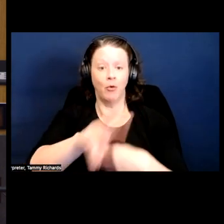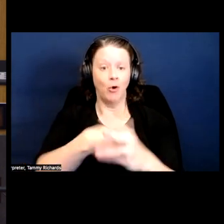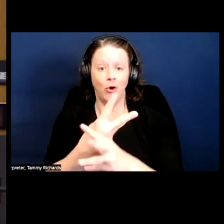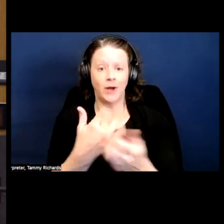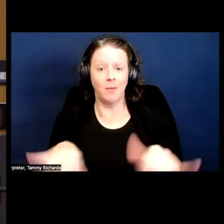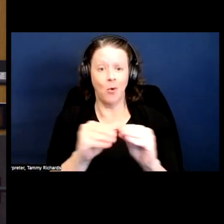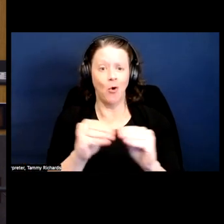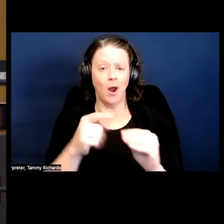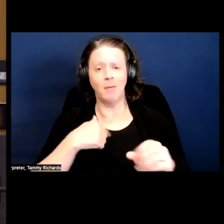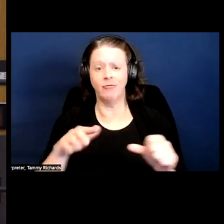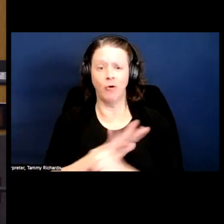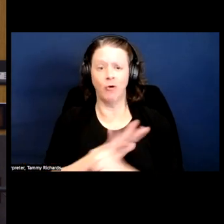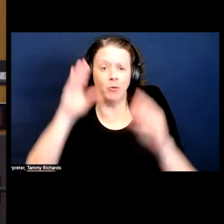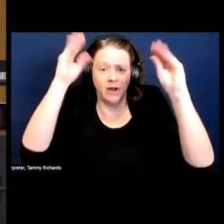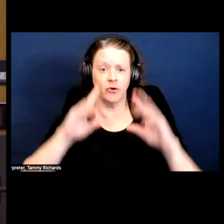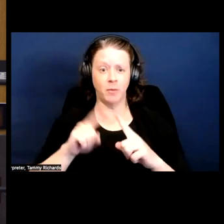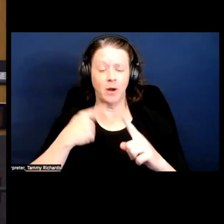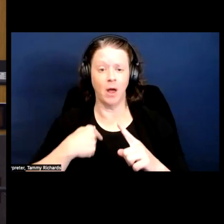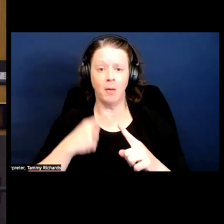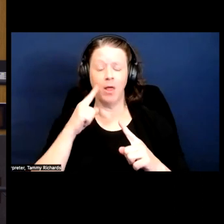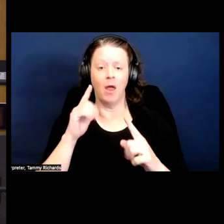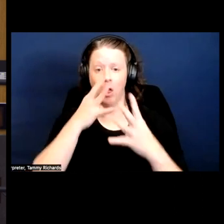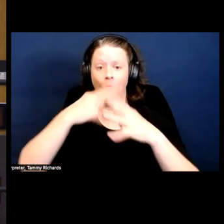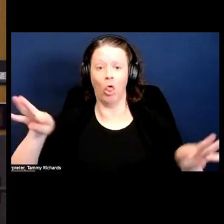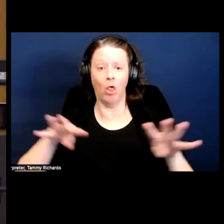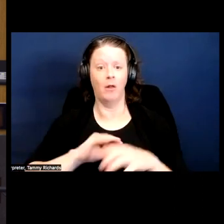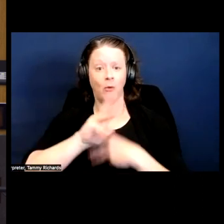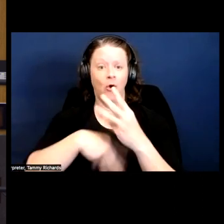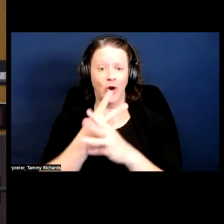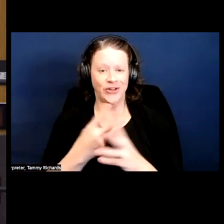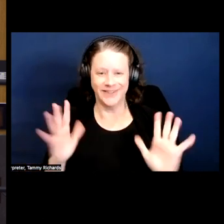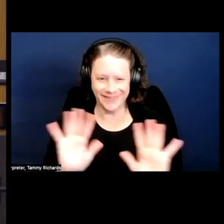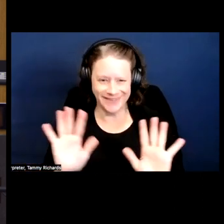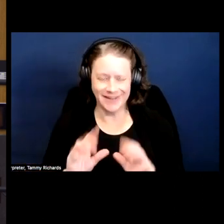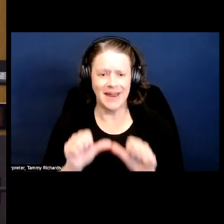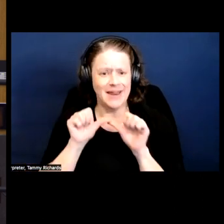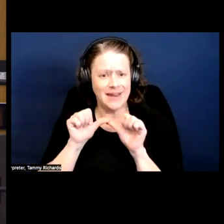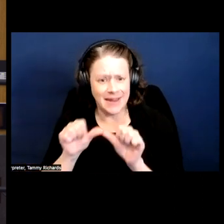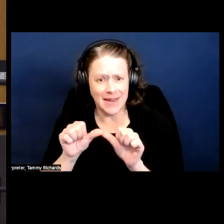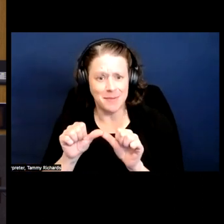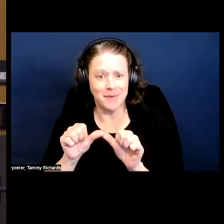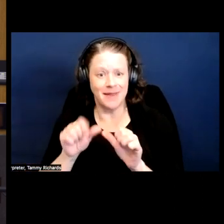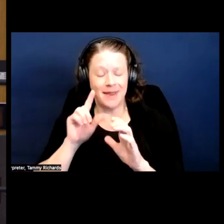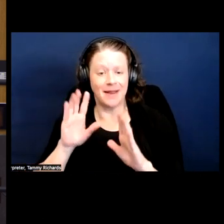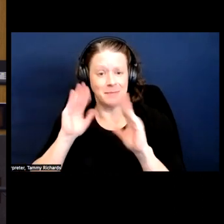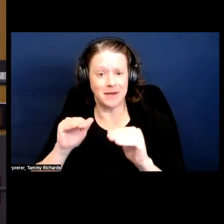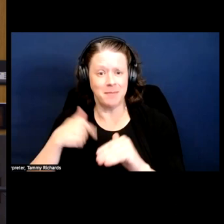I really want to make sure that people don't let that happen to me, like, keep holding me accountable when I say wild things.